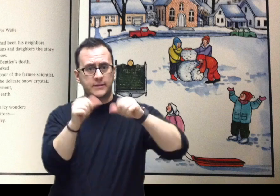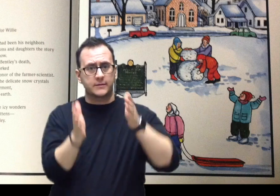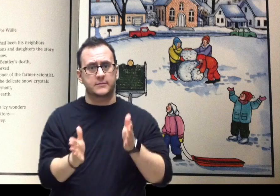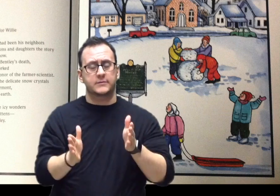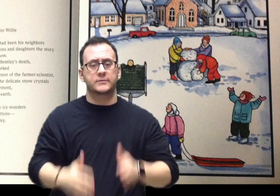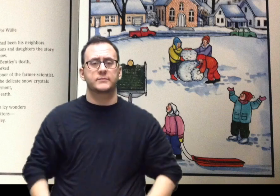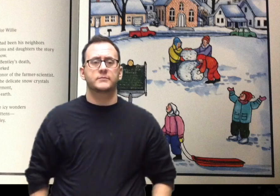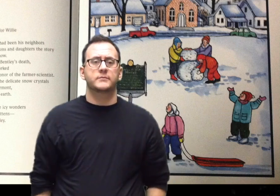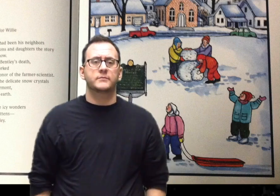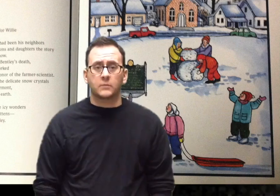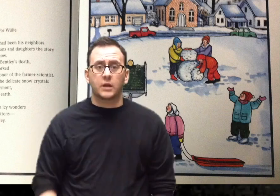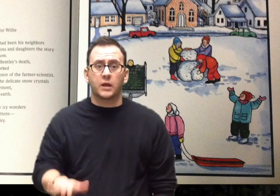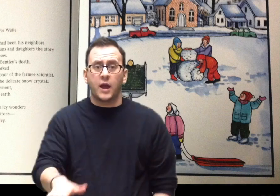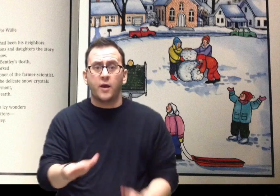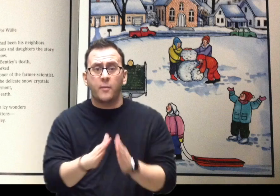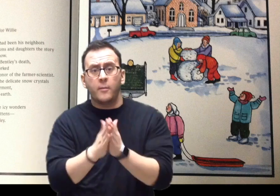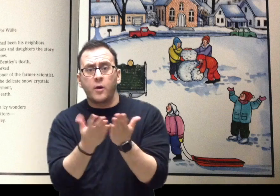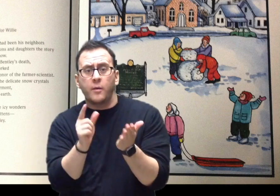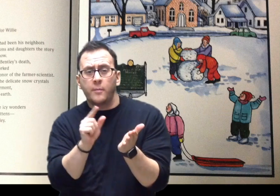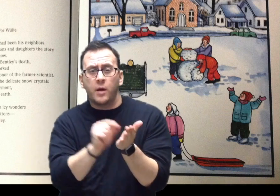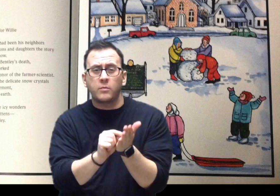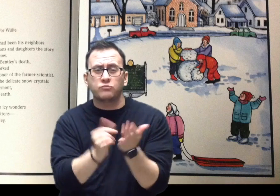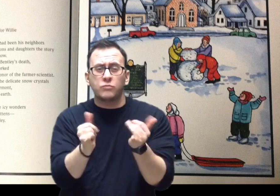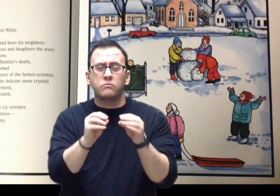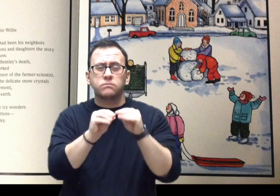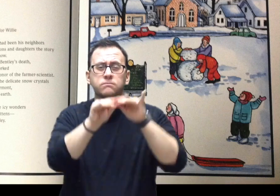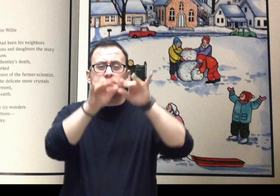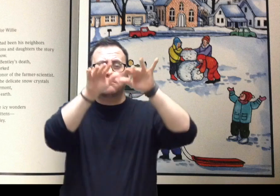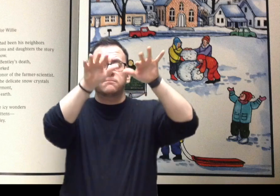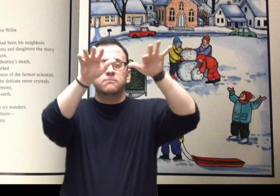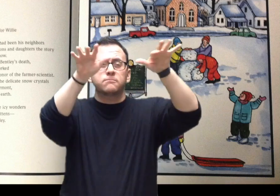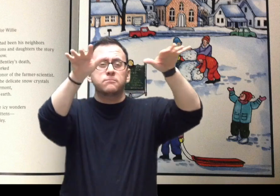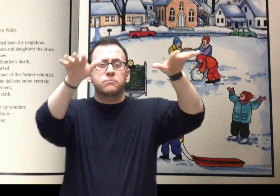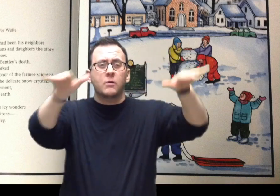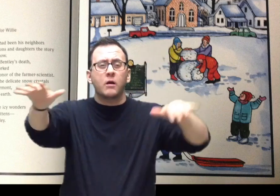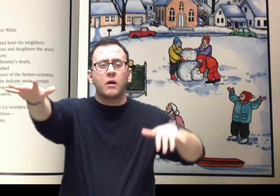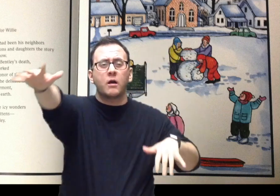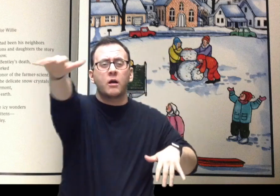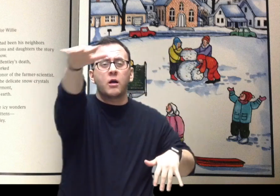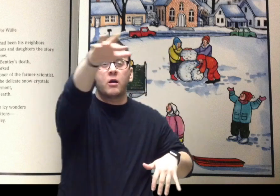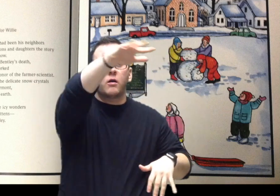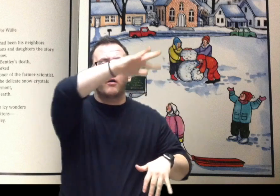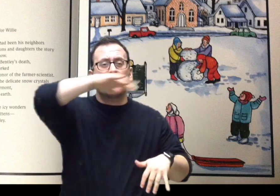Neighbors and strangers have come to know of the icy wonders that land on their own mittens -- thanks to Snowflake Bentley.